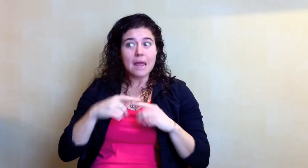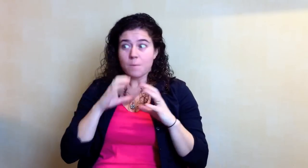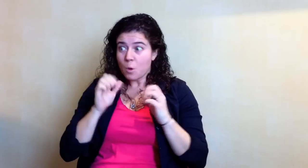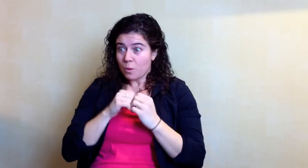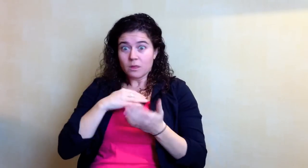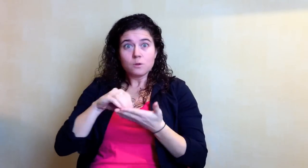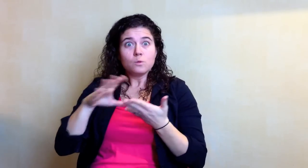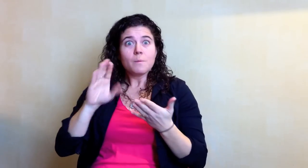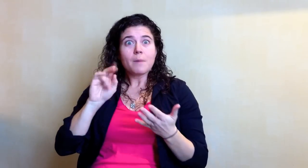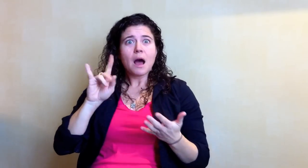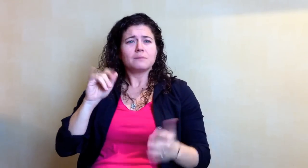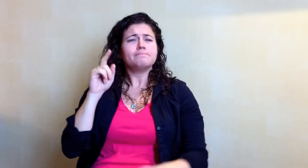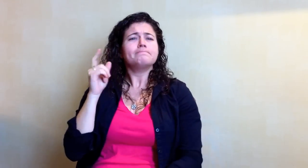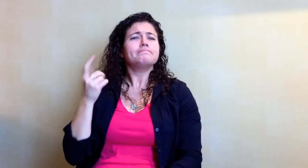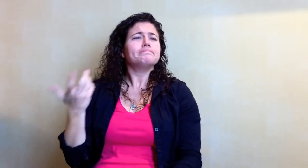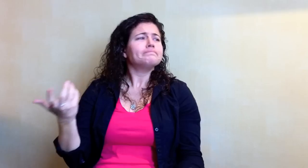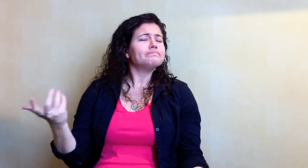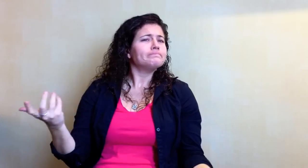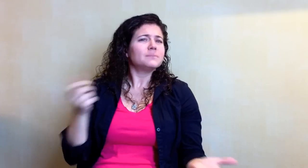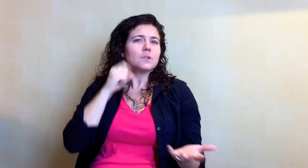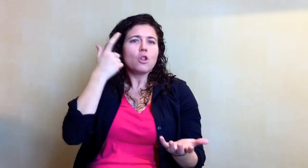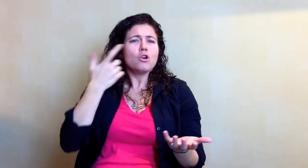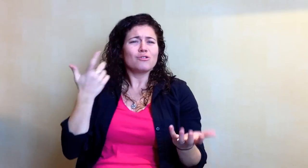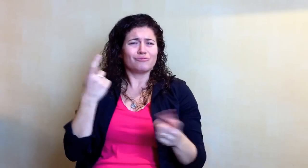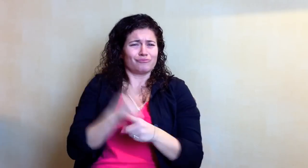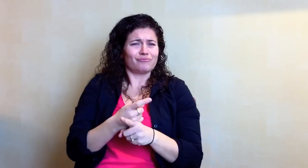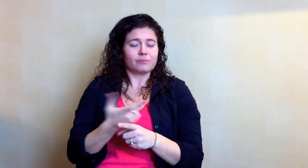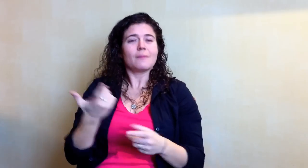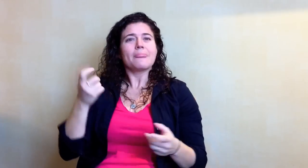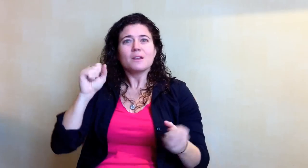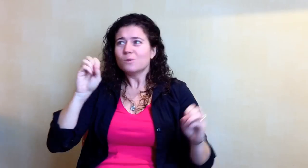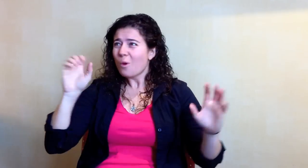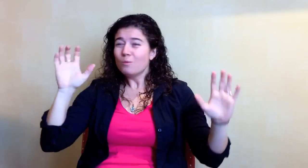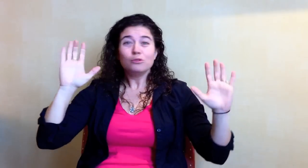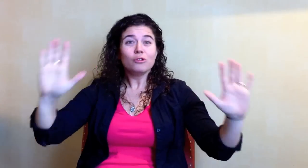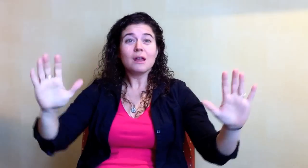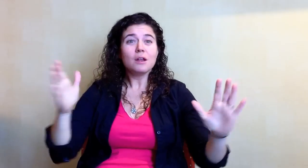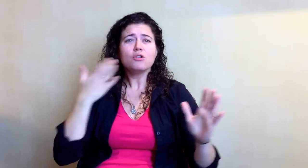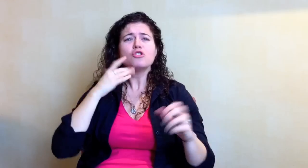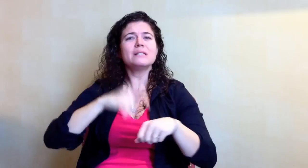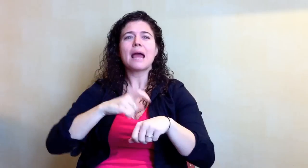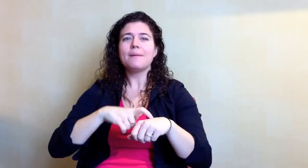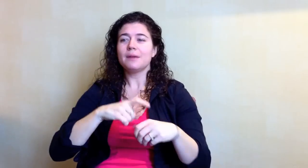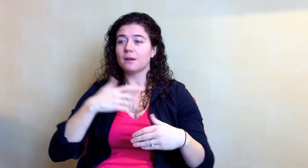Can’t sign with our student body? That does not look right. It was just great, good timing.